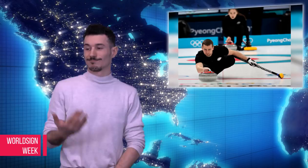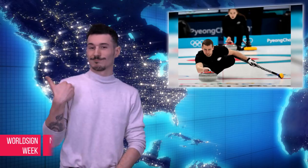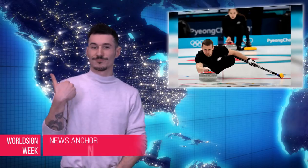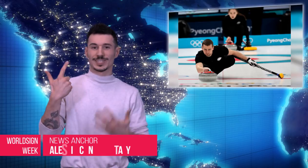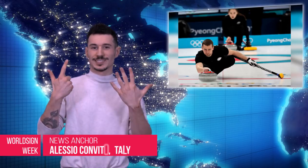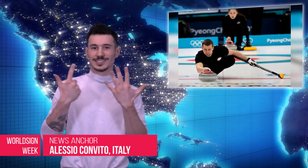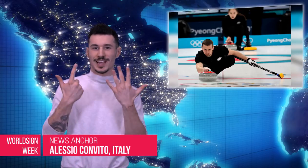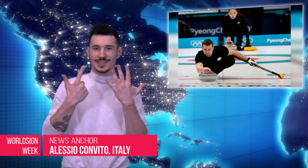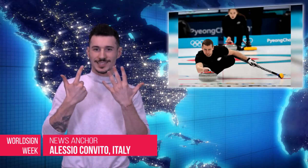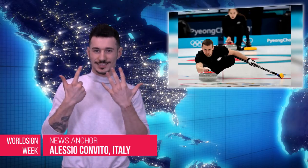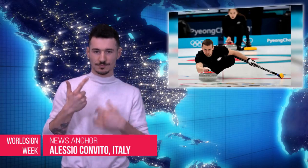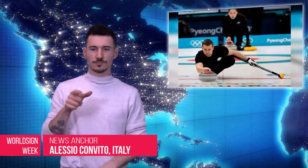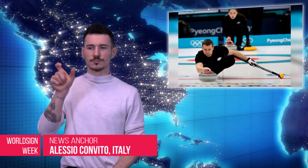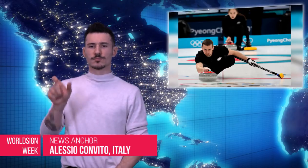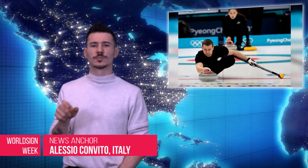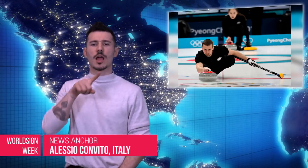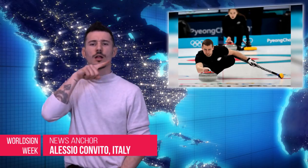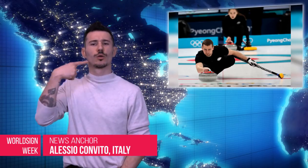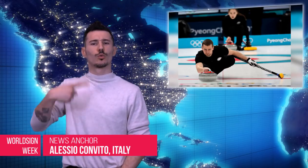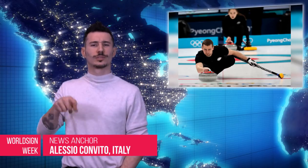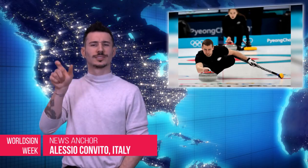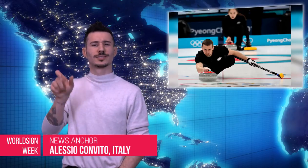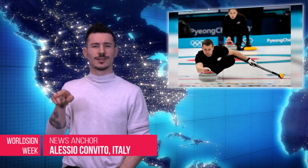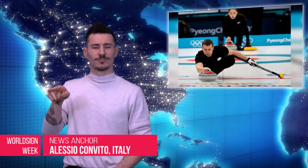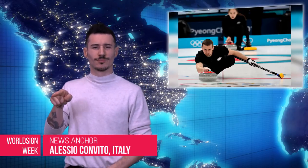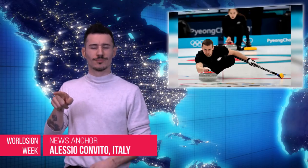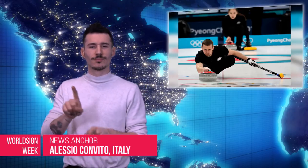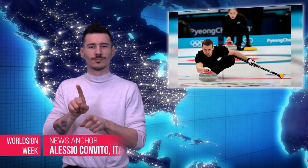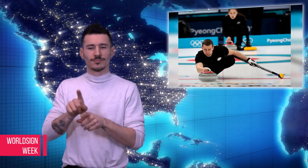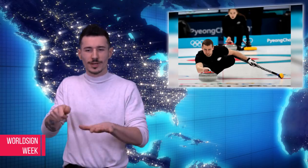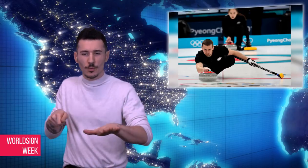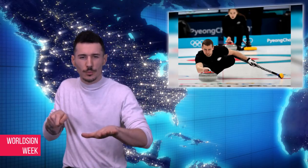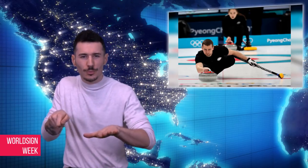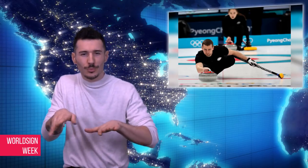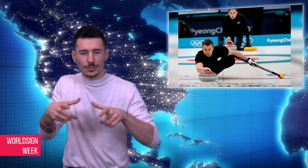On Sunday, a Russian curler named